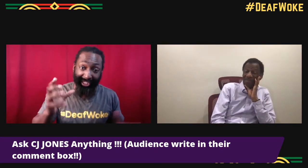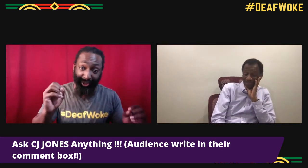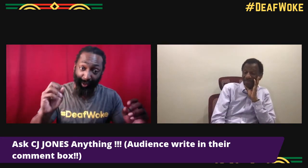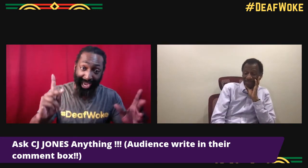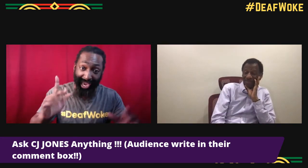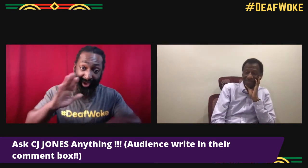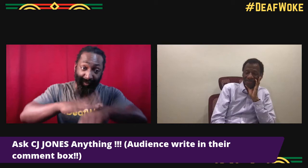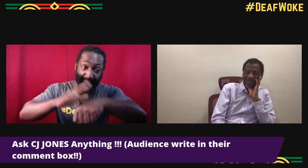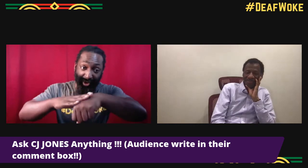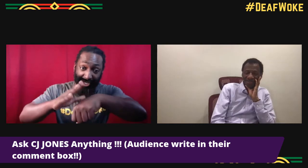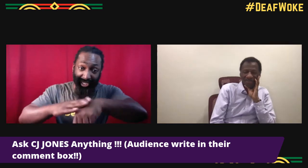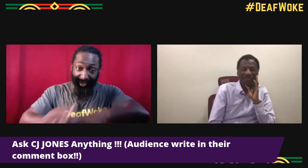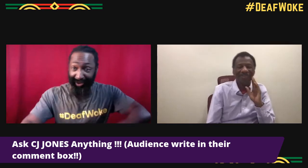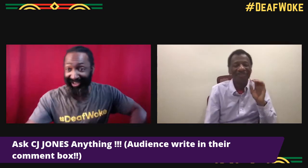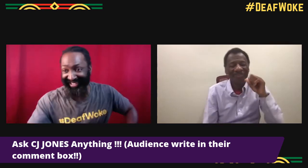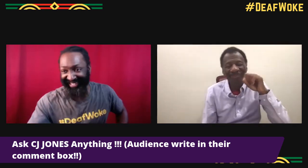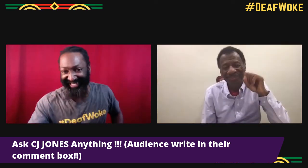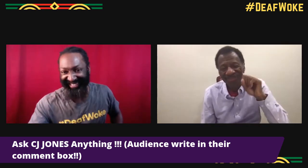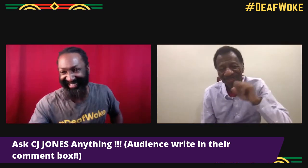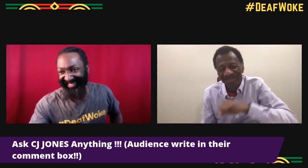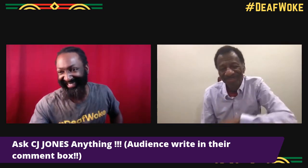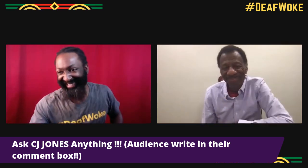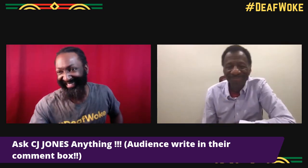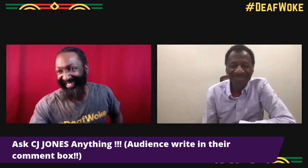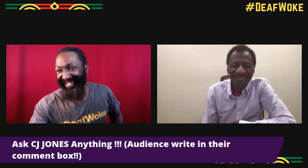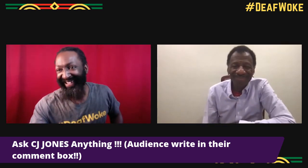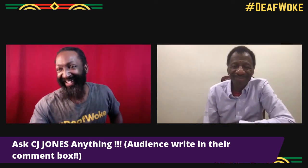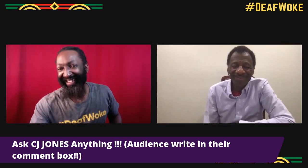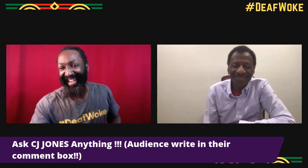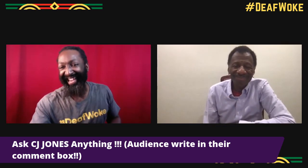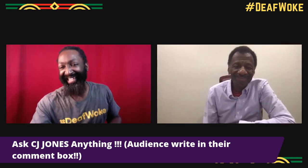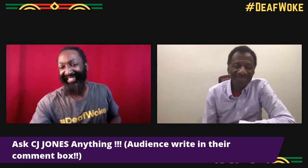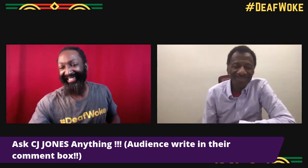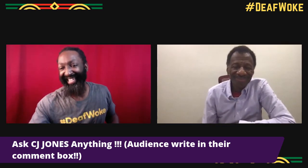I don't know what they wanna ask CJ, I've given you warning, I don't know what it's gonna be.